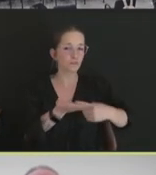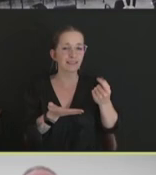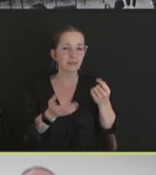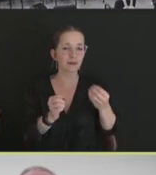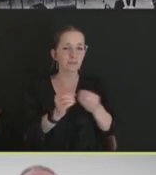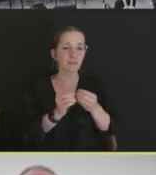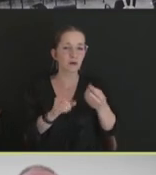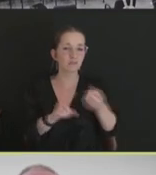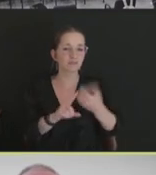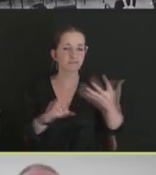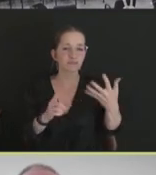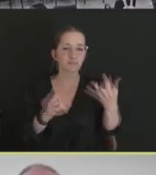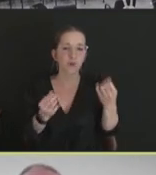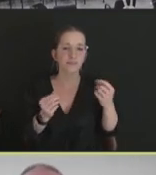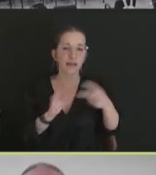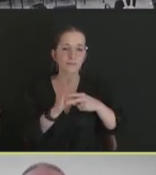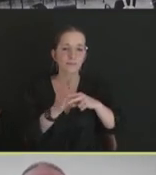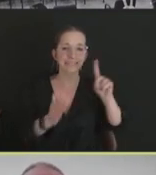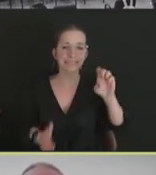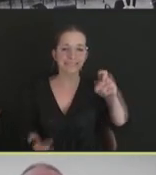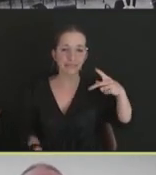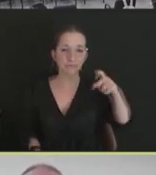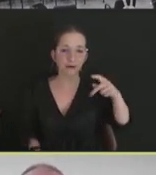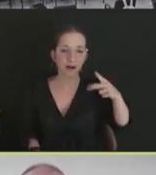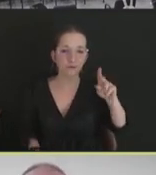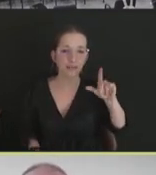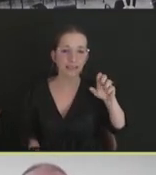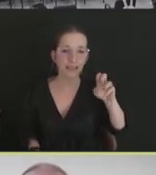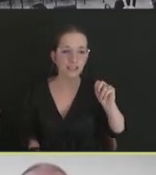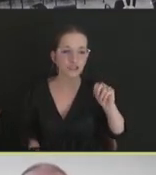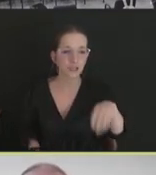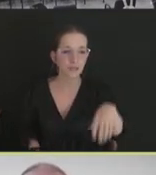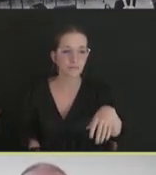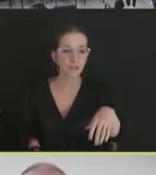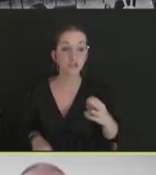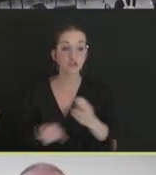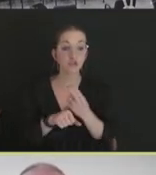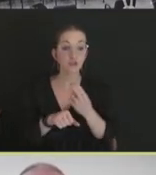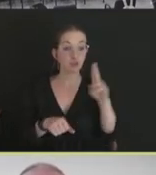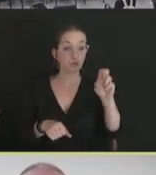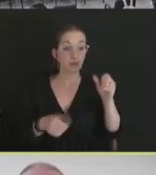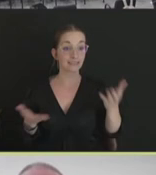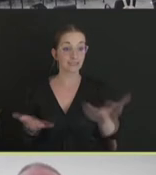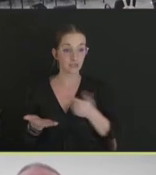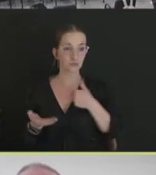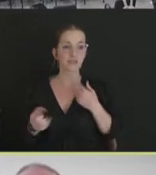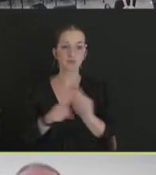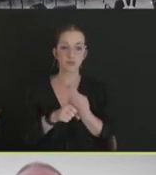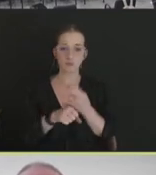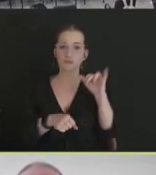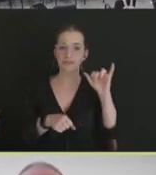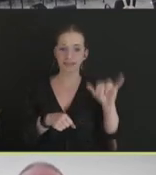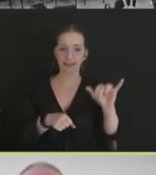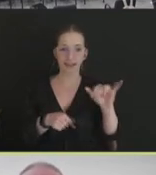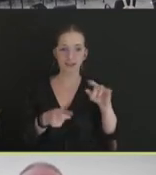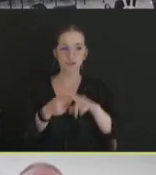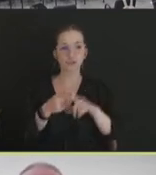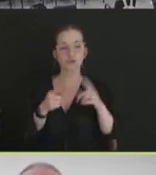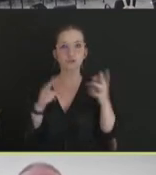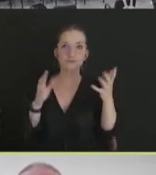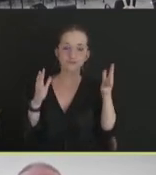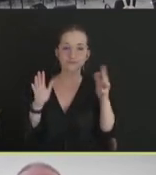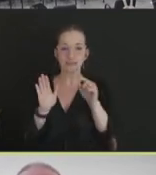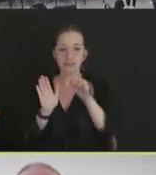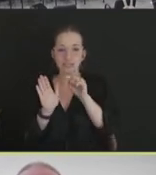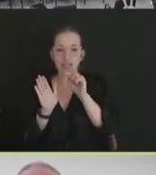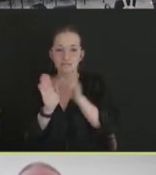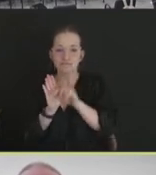So in the United States, we use depopulation to essentially euthanize -- or rapidly euthanize a